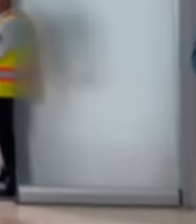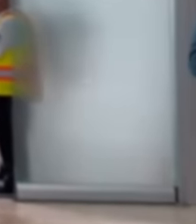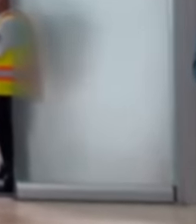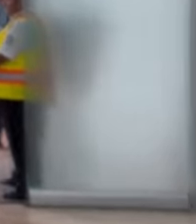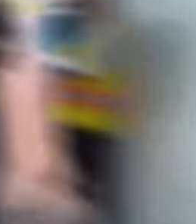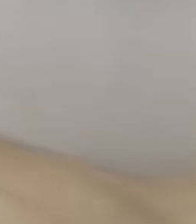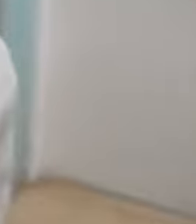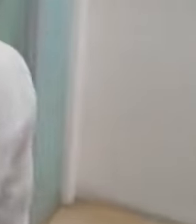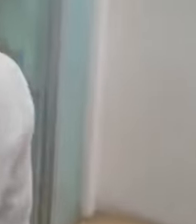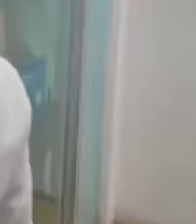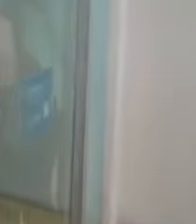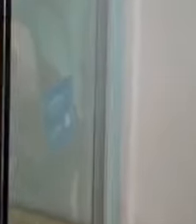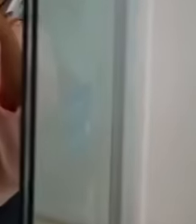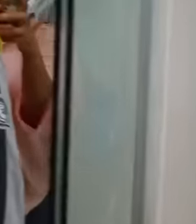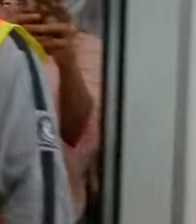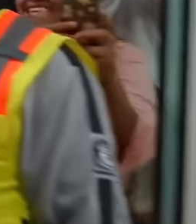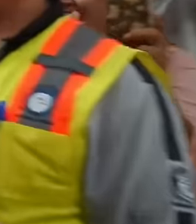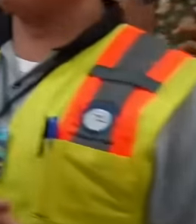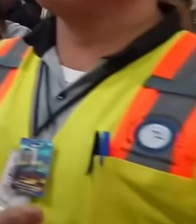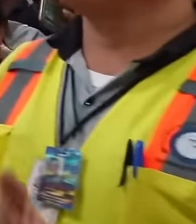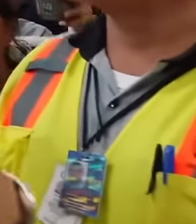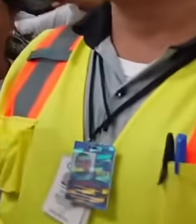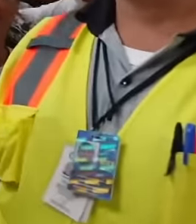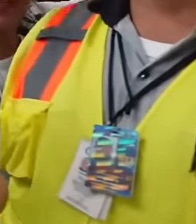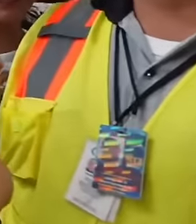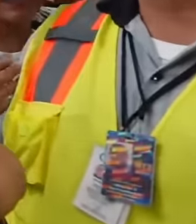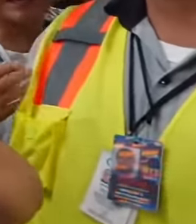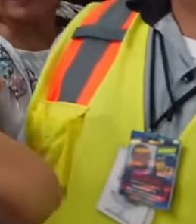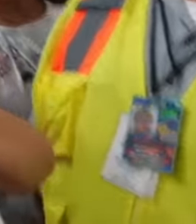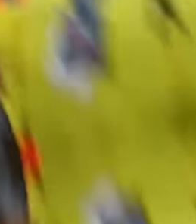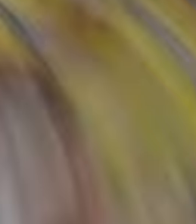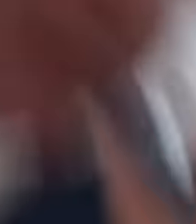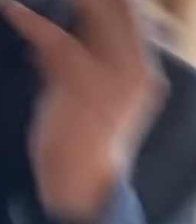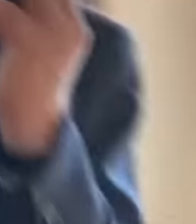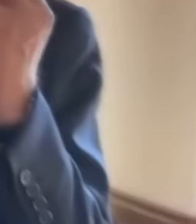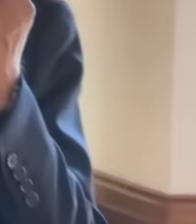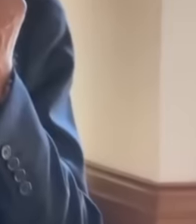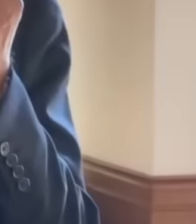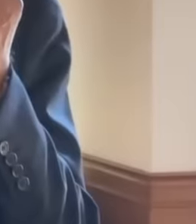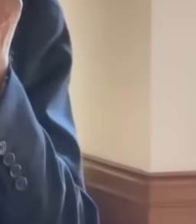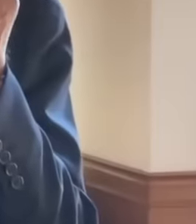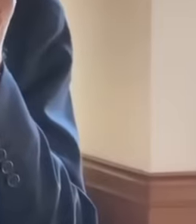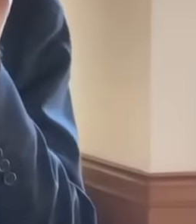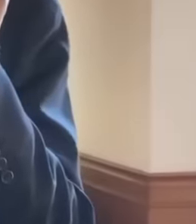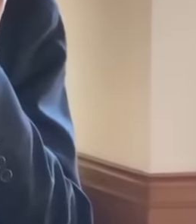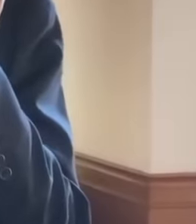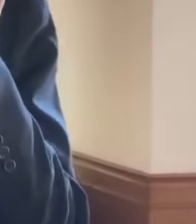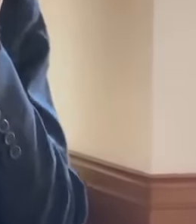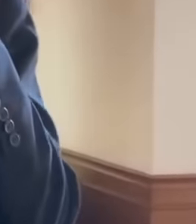in the hands of the new president of Mexico before This a few days ago the